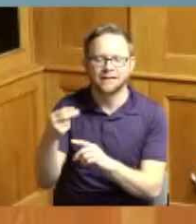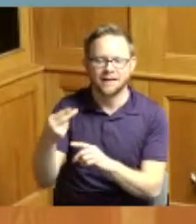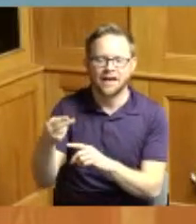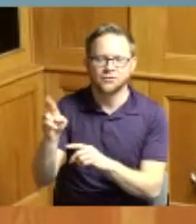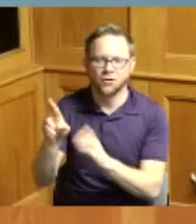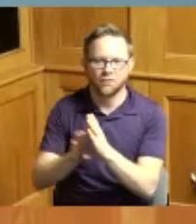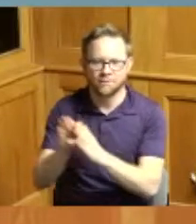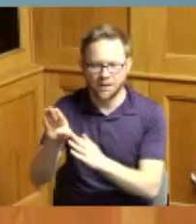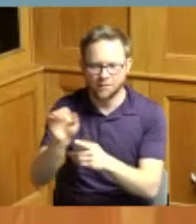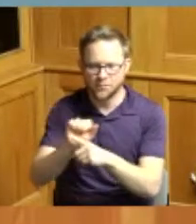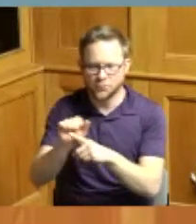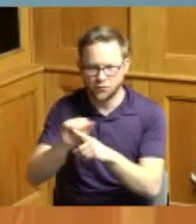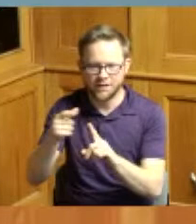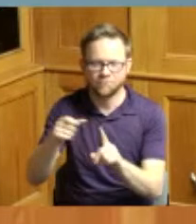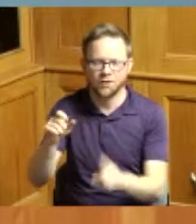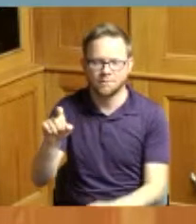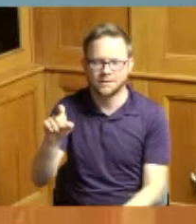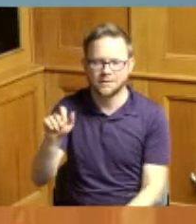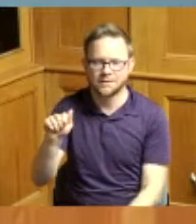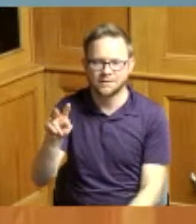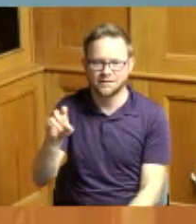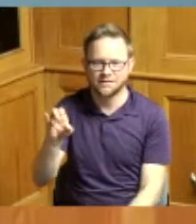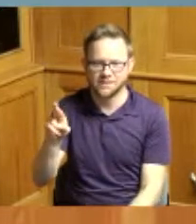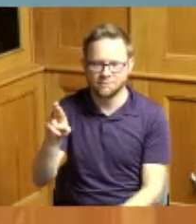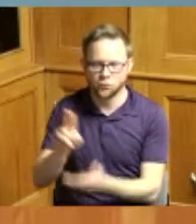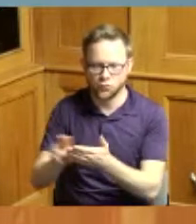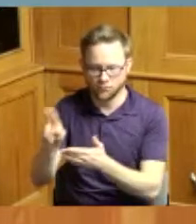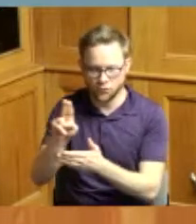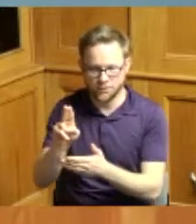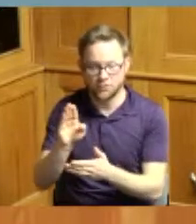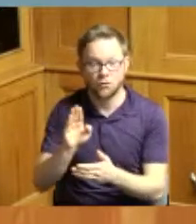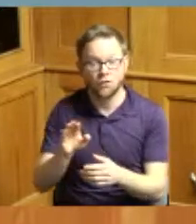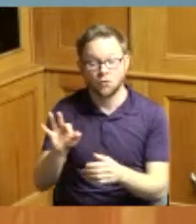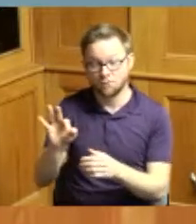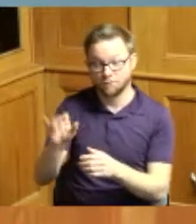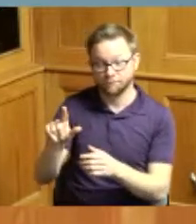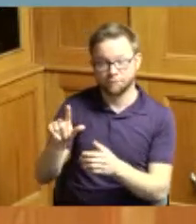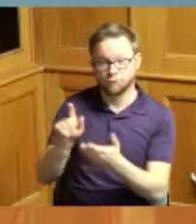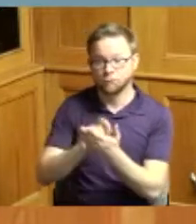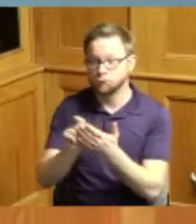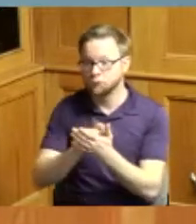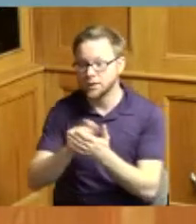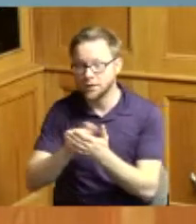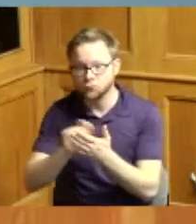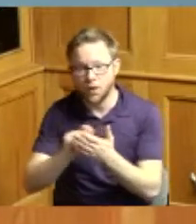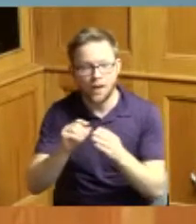training from zebra university and we're as a freelance writer and author of two teachers guides